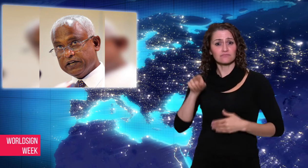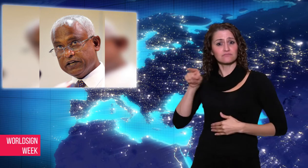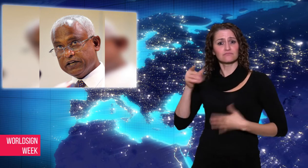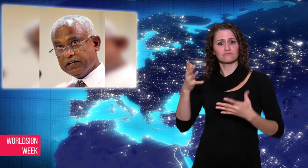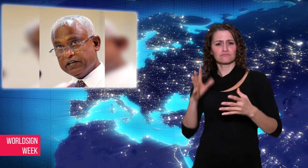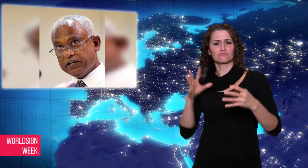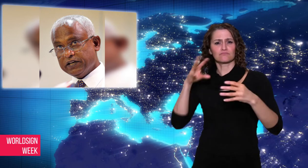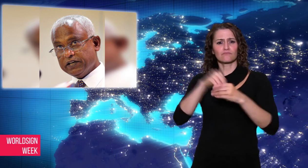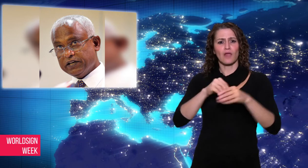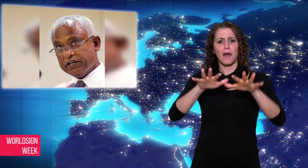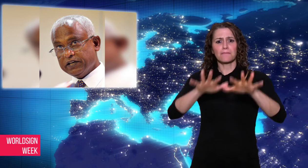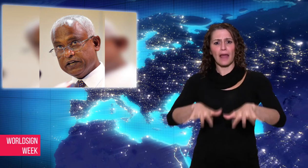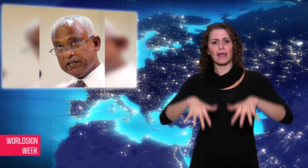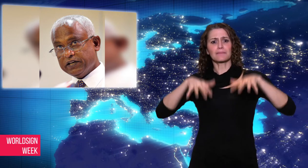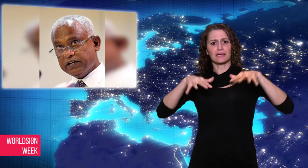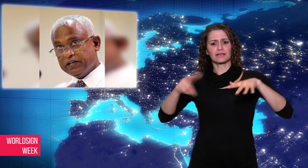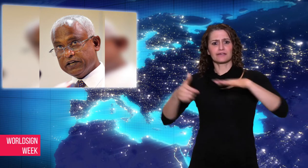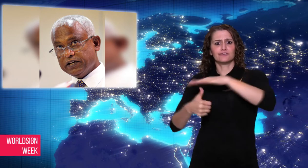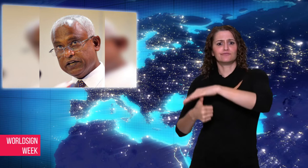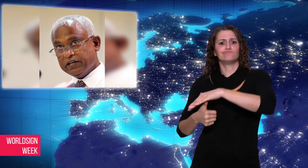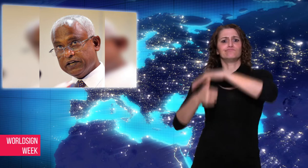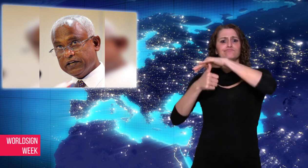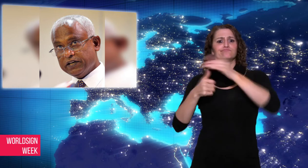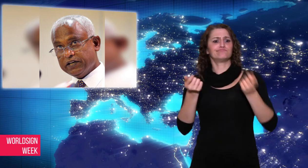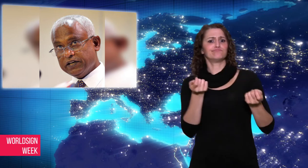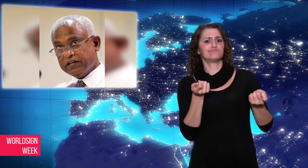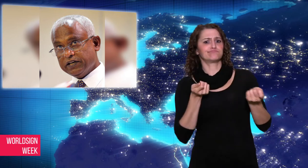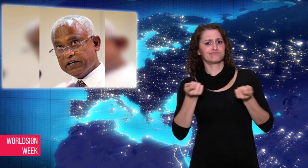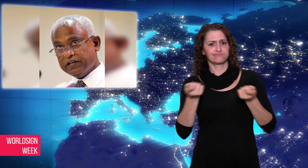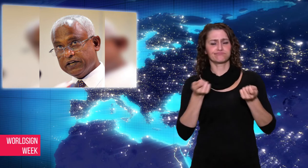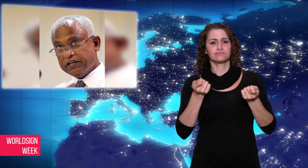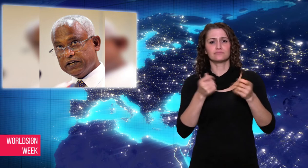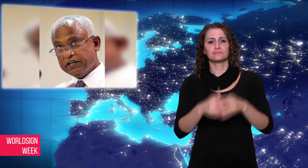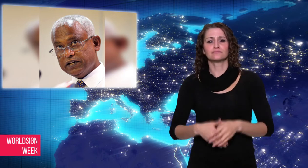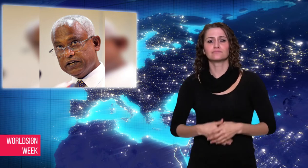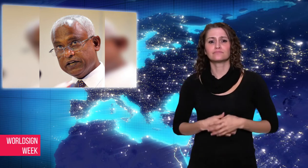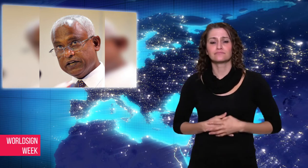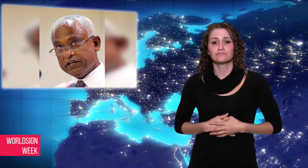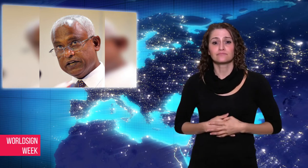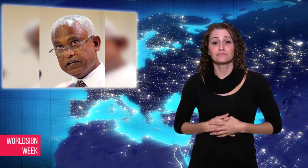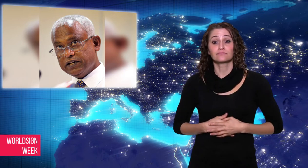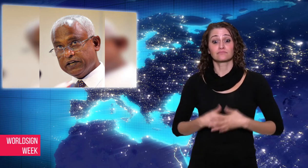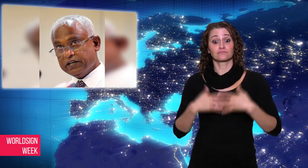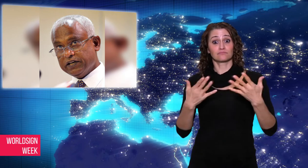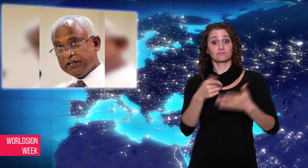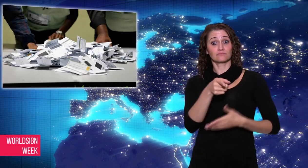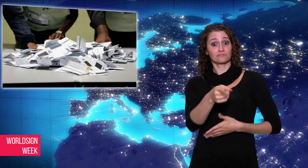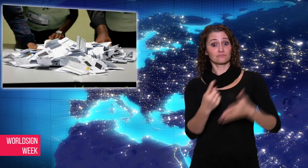announcement of the election